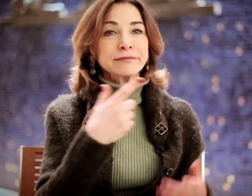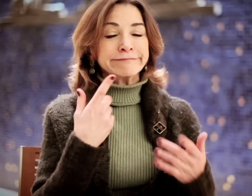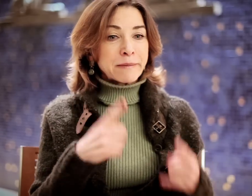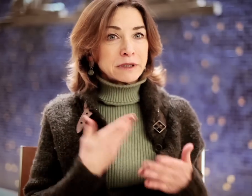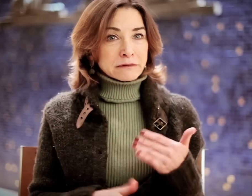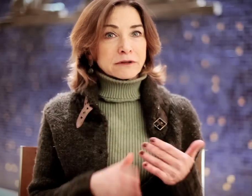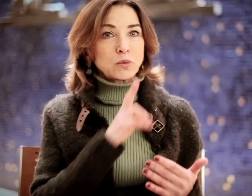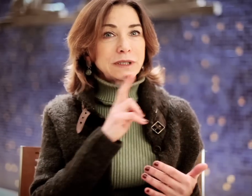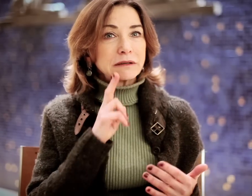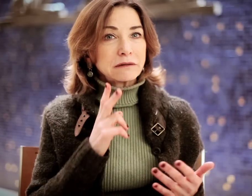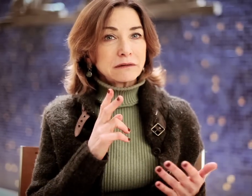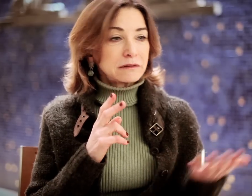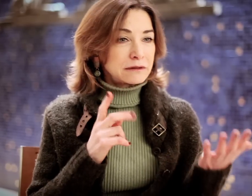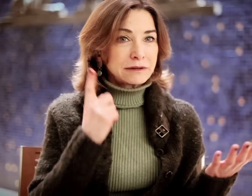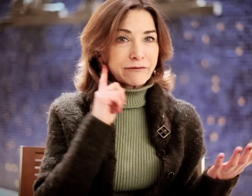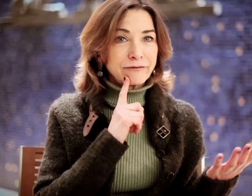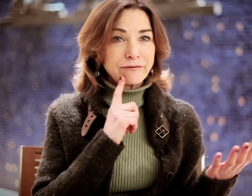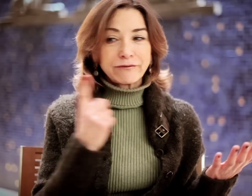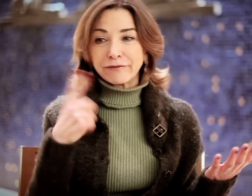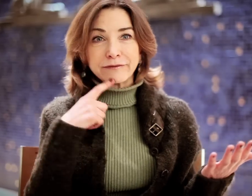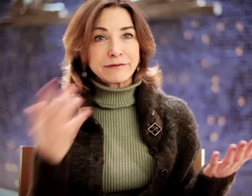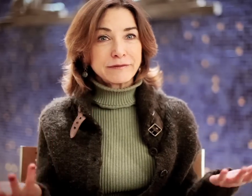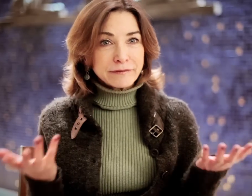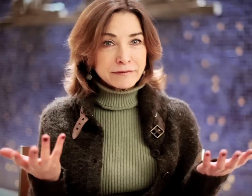They had just given birth to twins. One deaf, and one hearing.